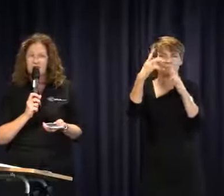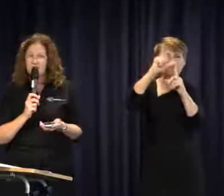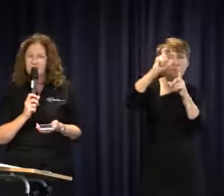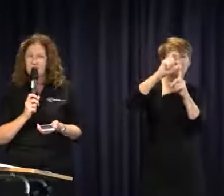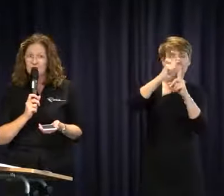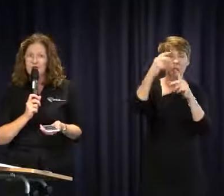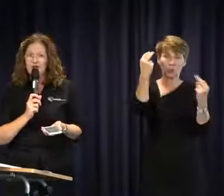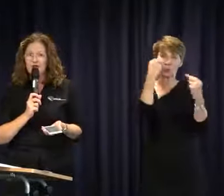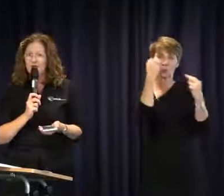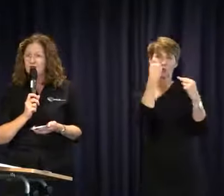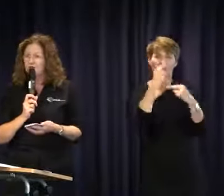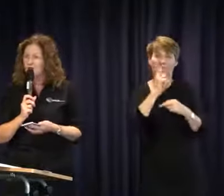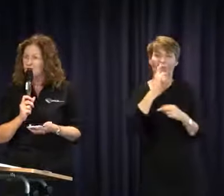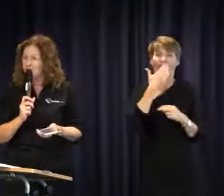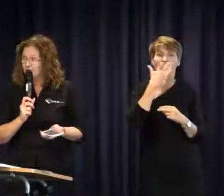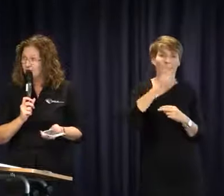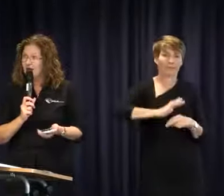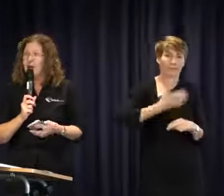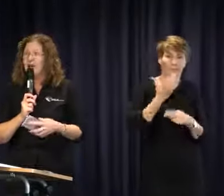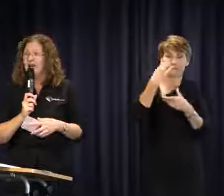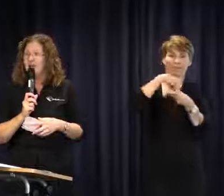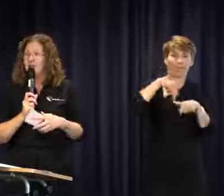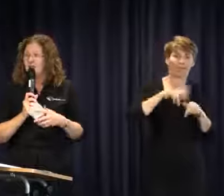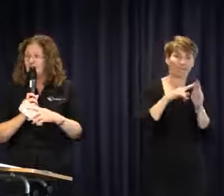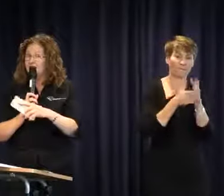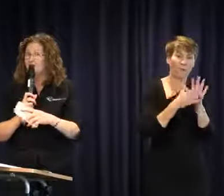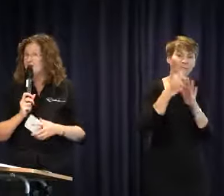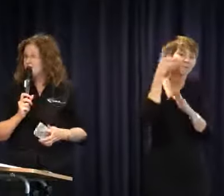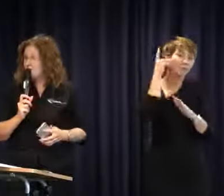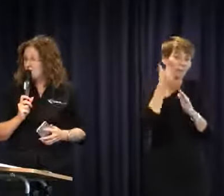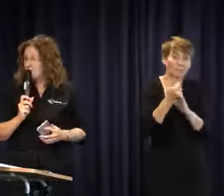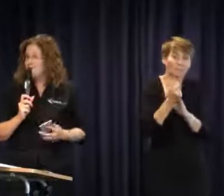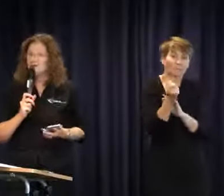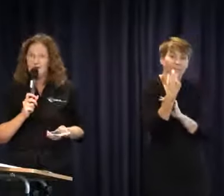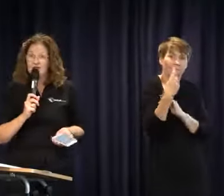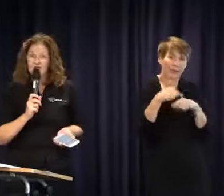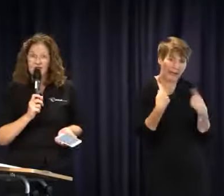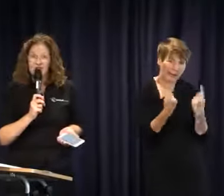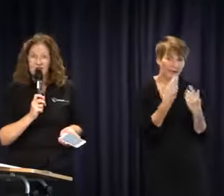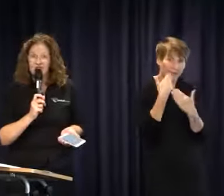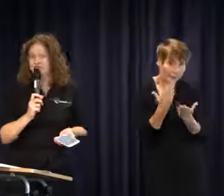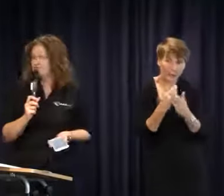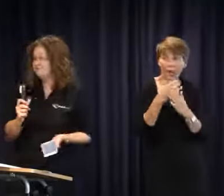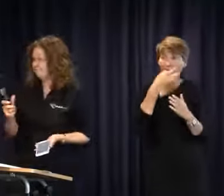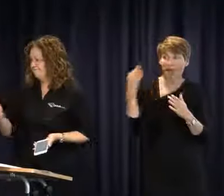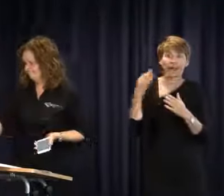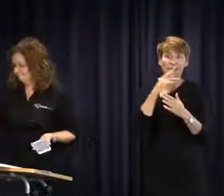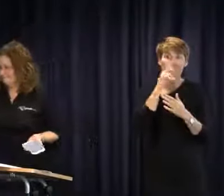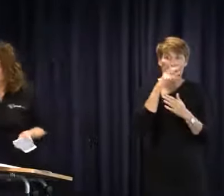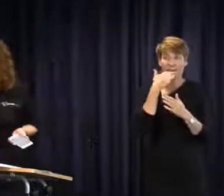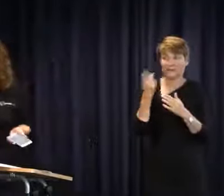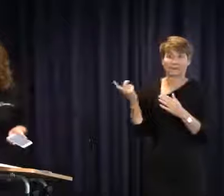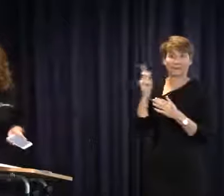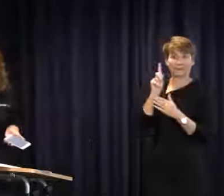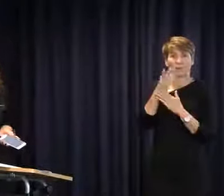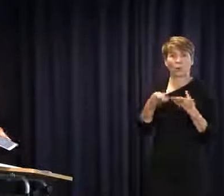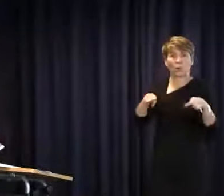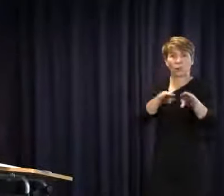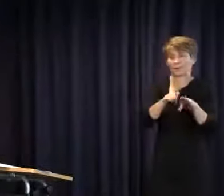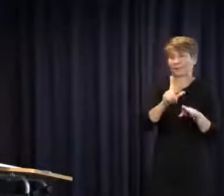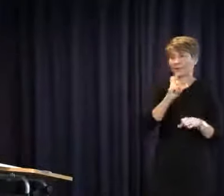forum. I want to thank all of you. Marnie is going to close for this afternoon.